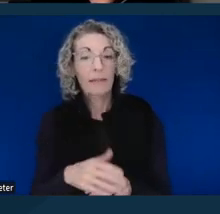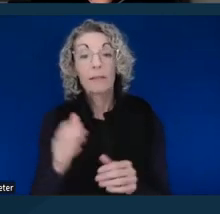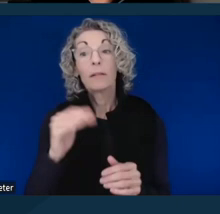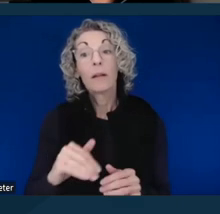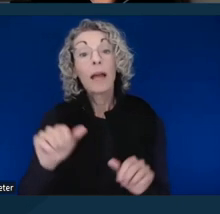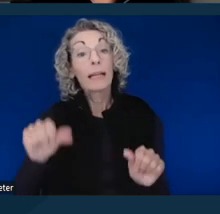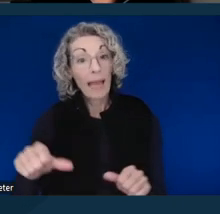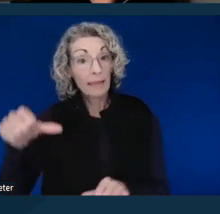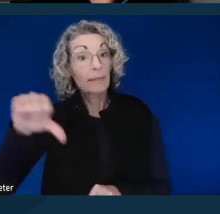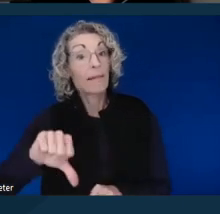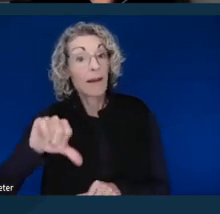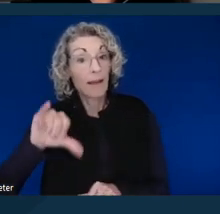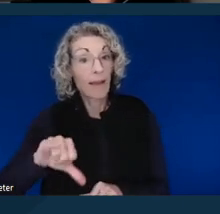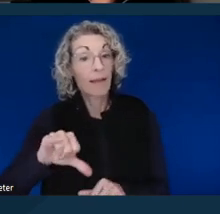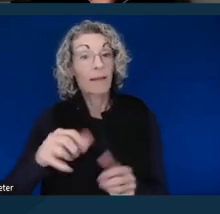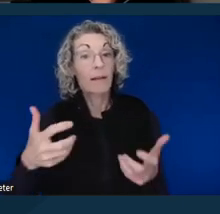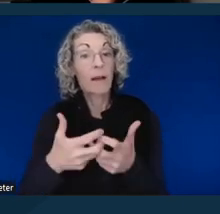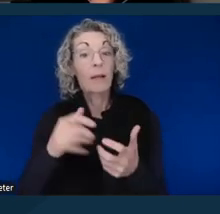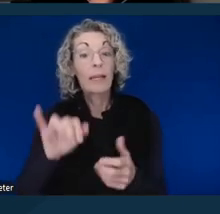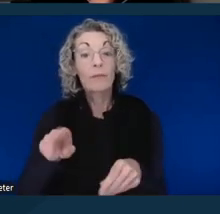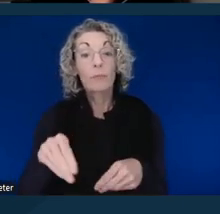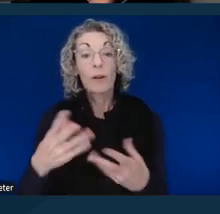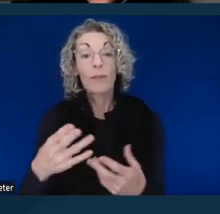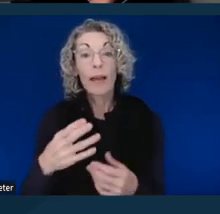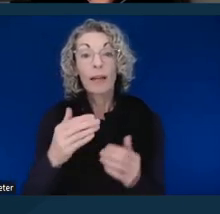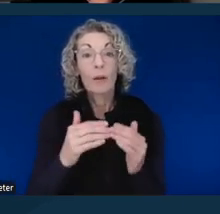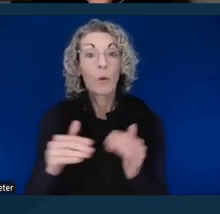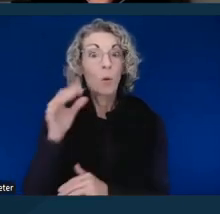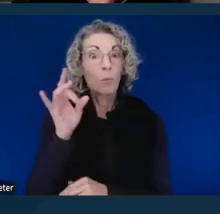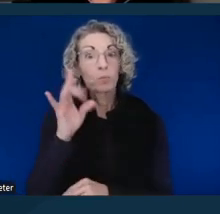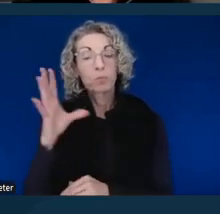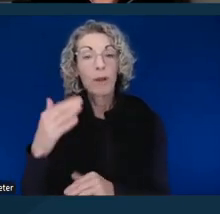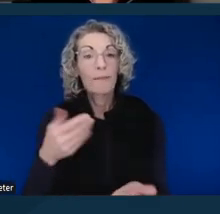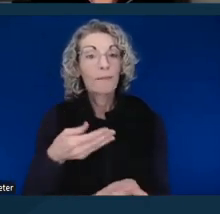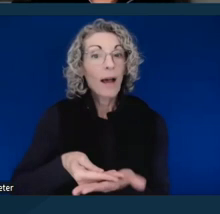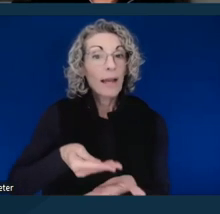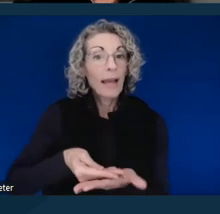if it would present an undue financial, or administrative burden on the court.